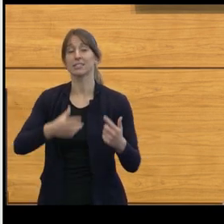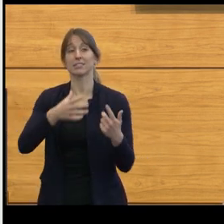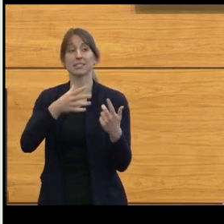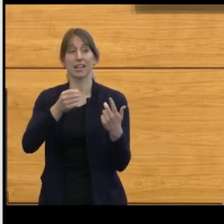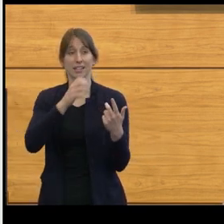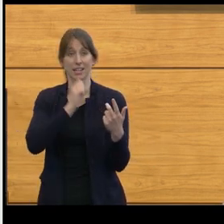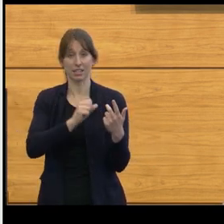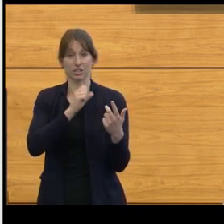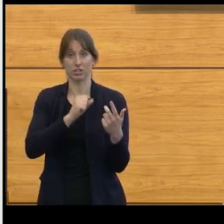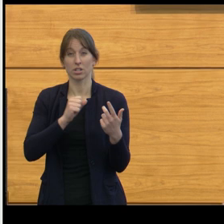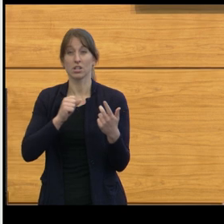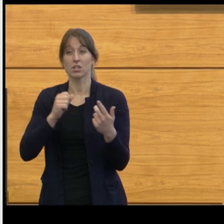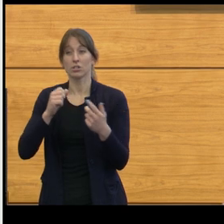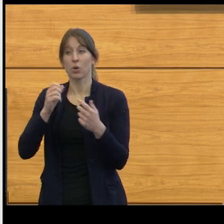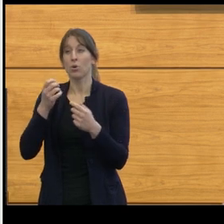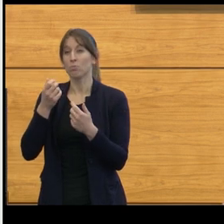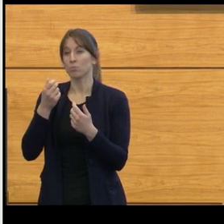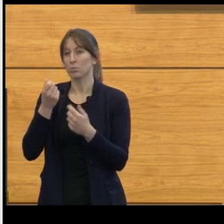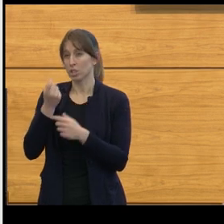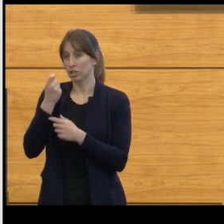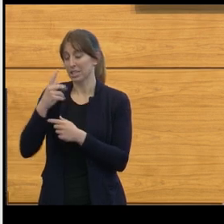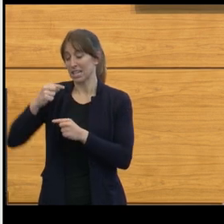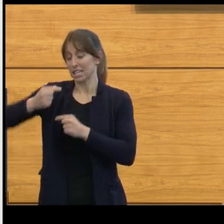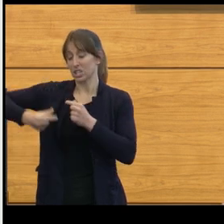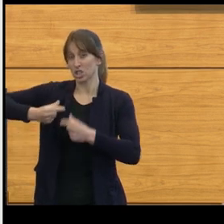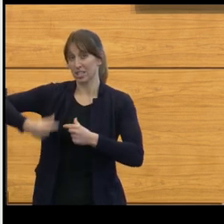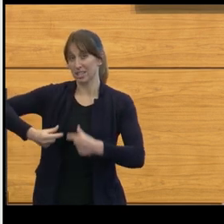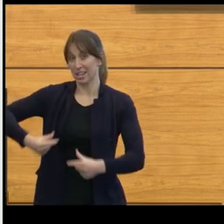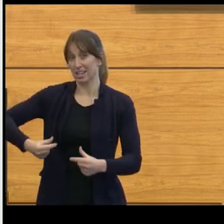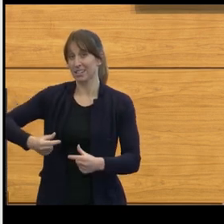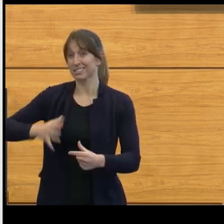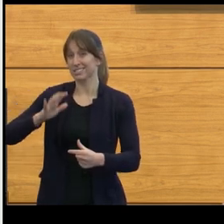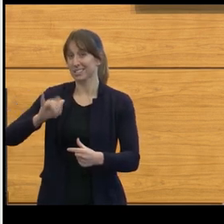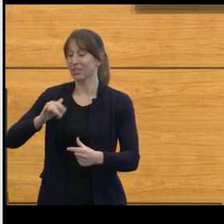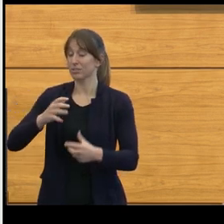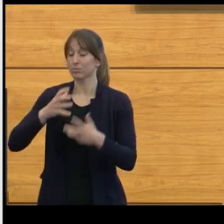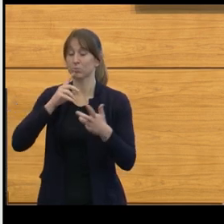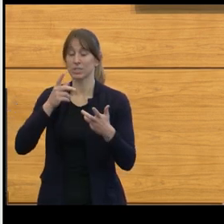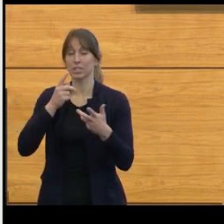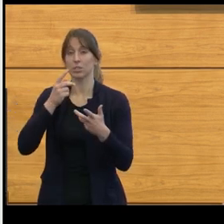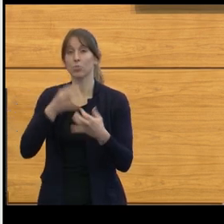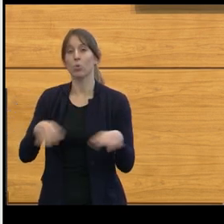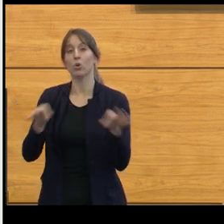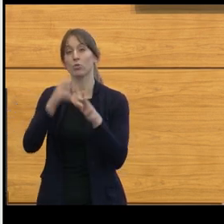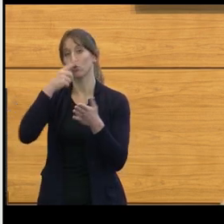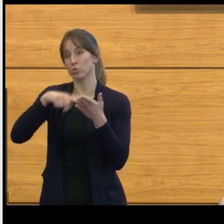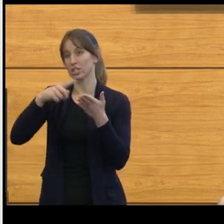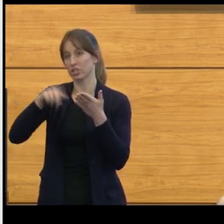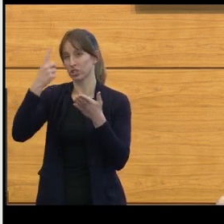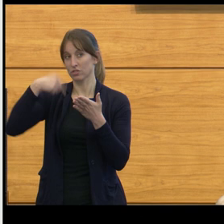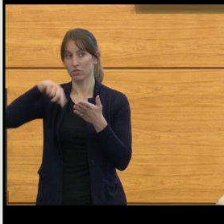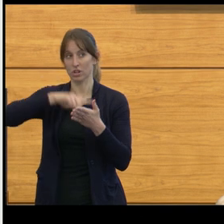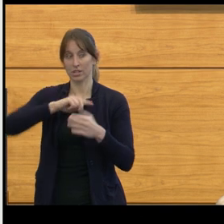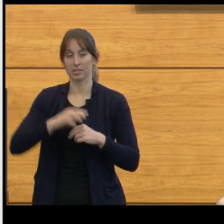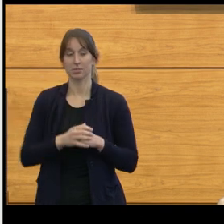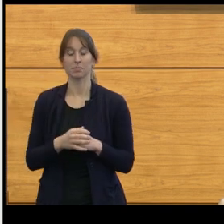that's been important for us over the years. Medulloblastoma long-term sequelae has been something that I've been interested in,